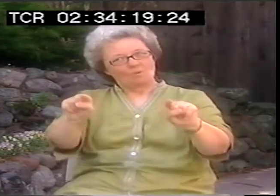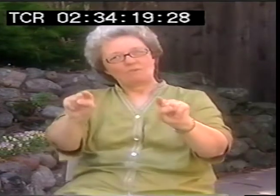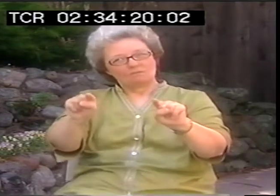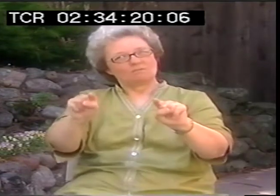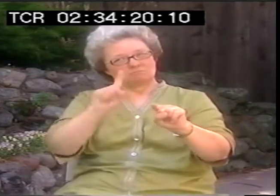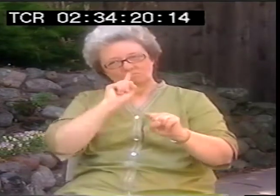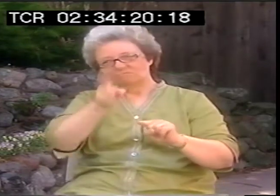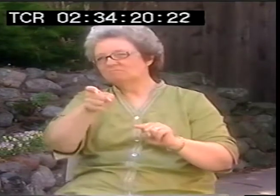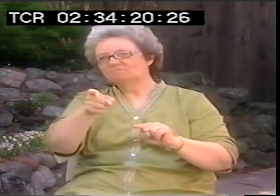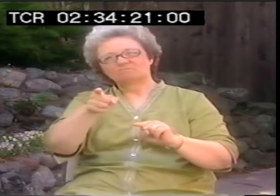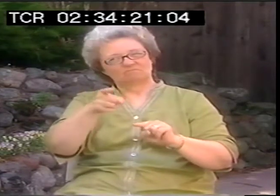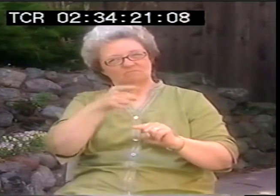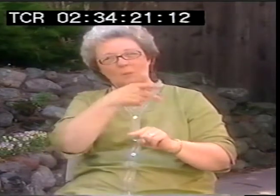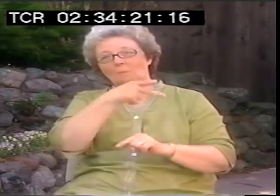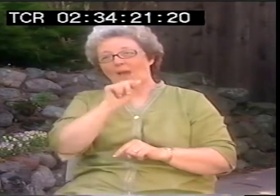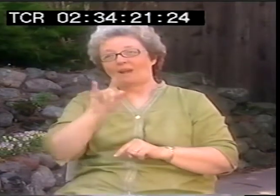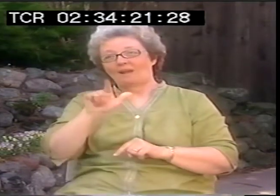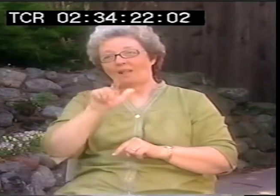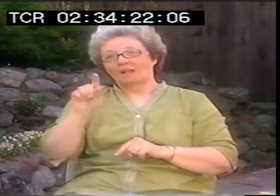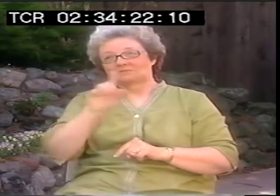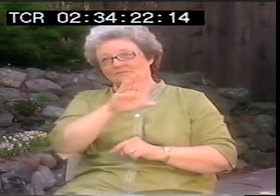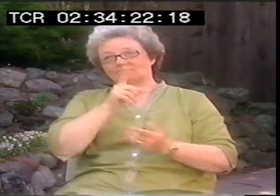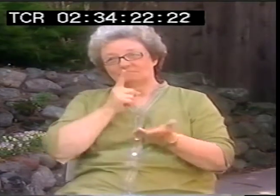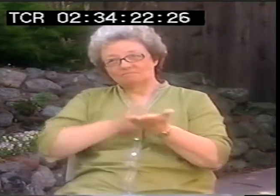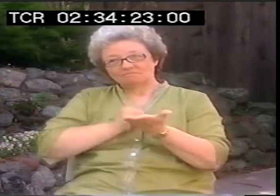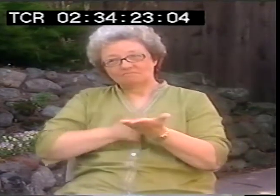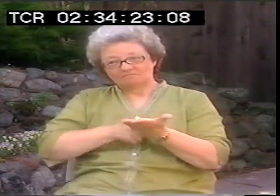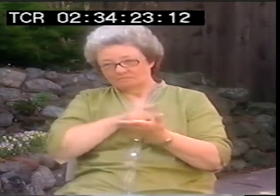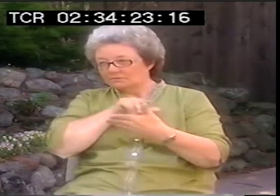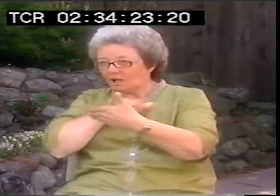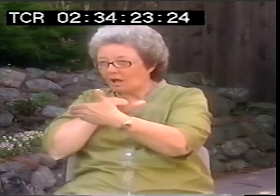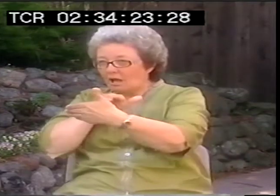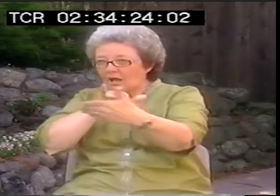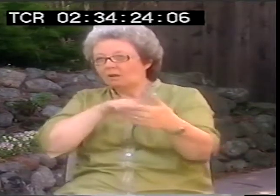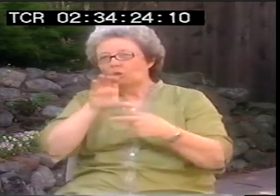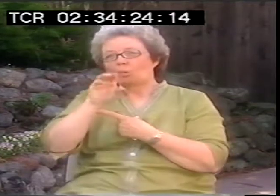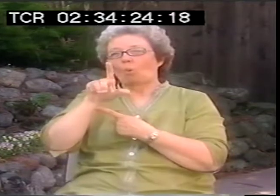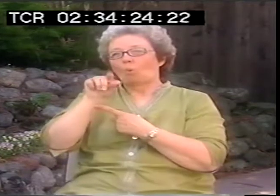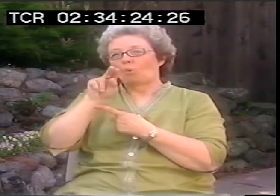Oralism equals colonialism. If you look at the history of colonialism, it is exactly the same.